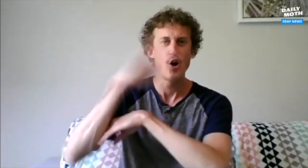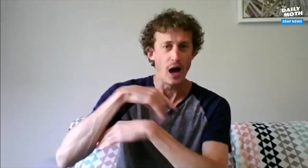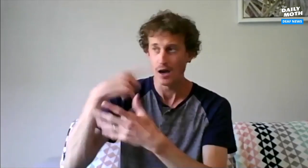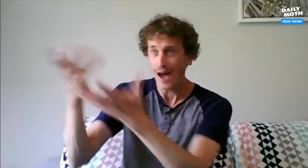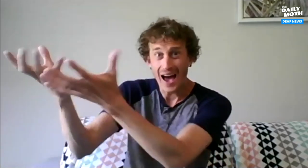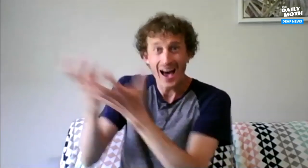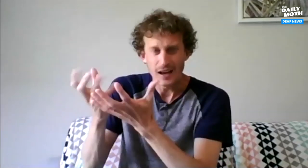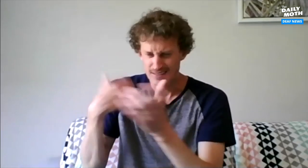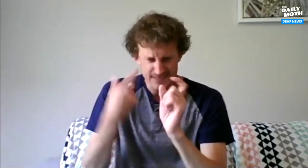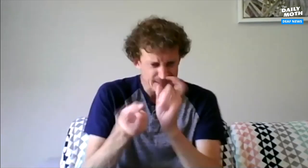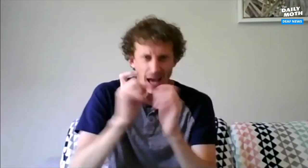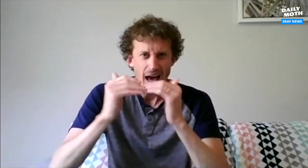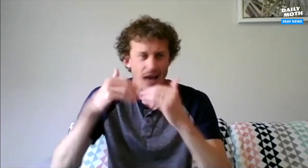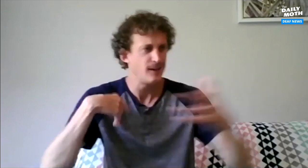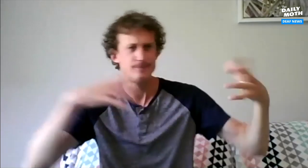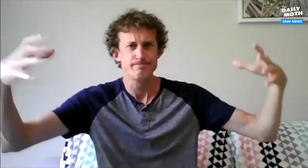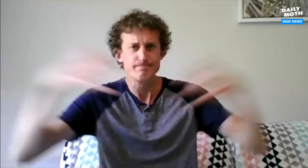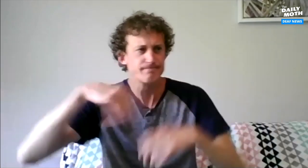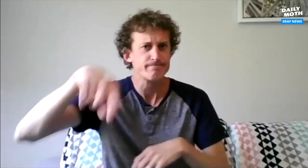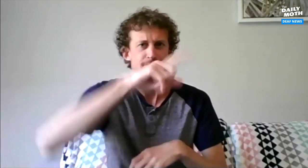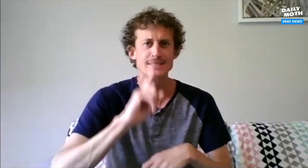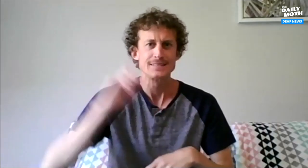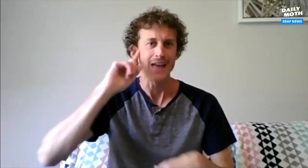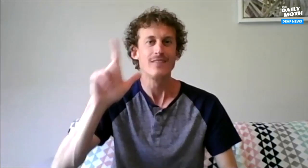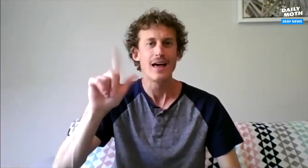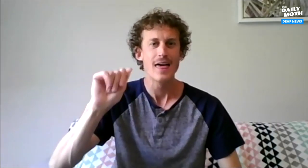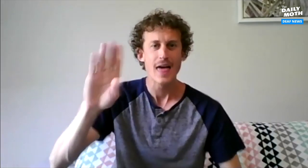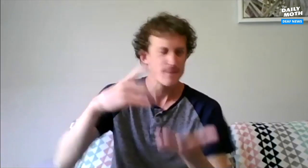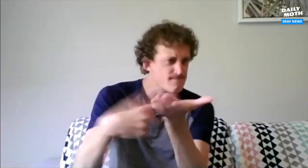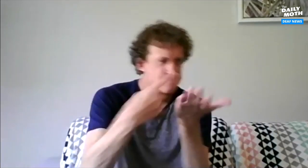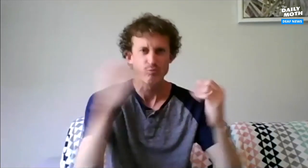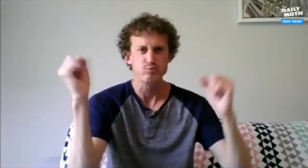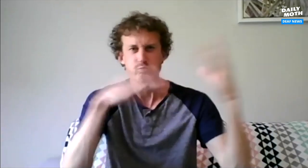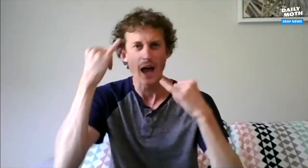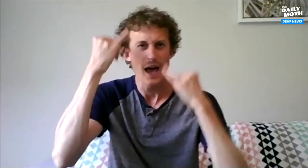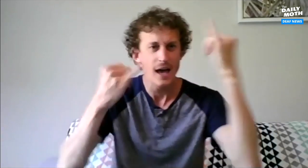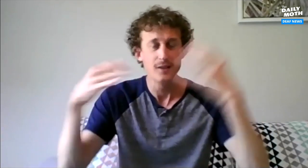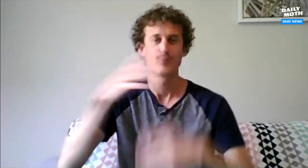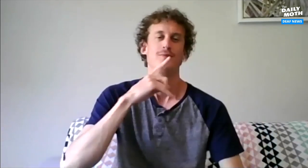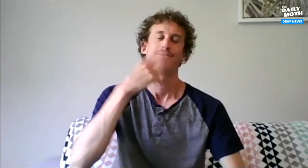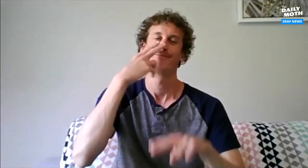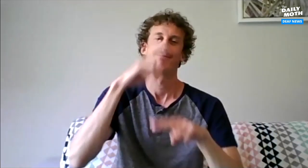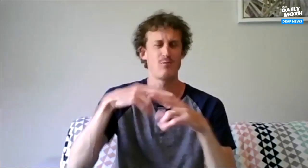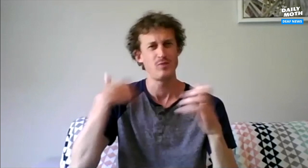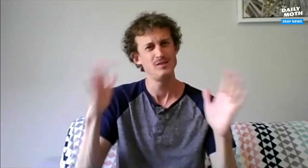You'd be hacking all day long. When I got the grant, we made adjustments and we got deaf lab technicians together and came up with ideas. It's been really fun, and I want to encourage